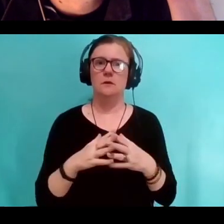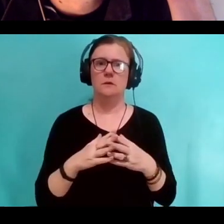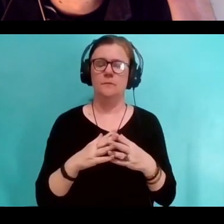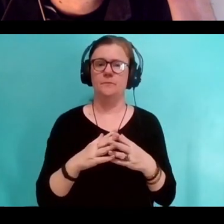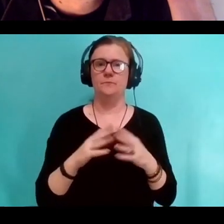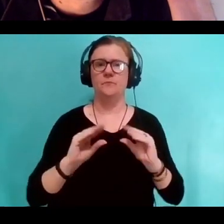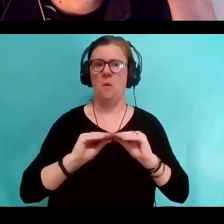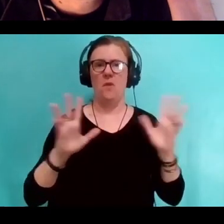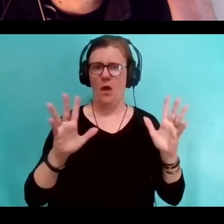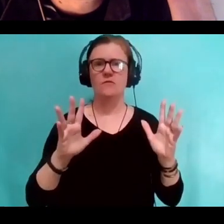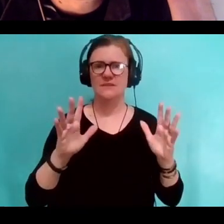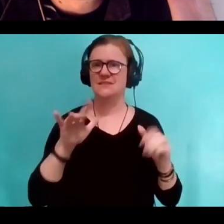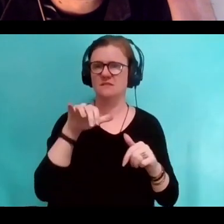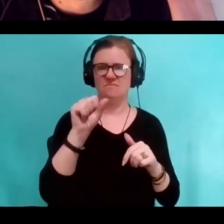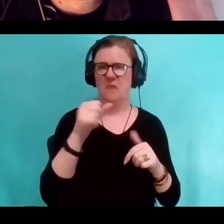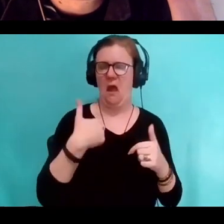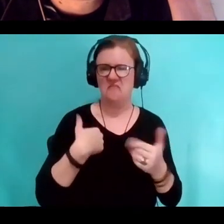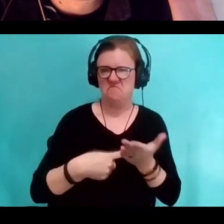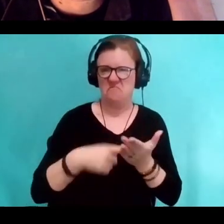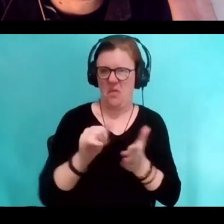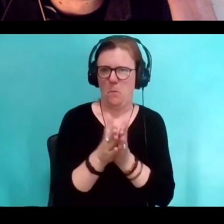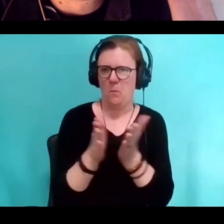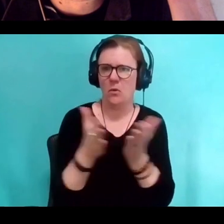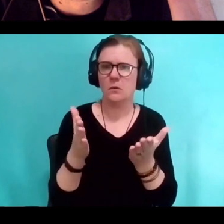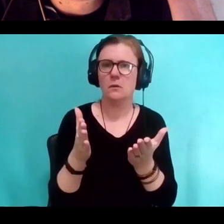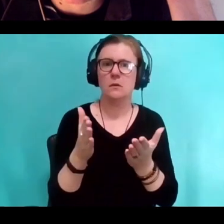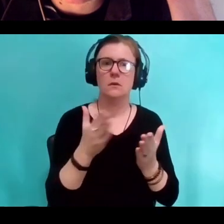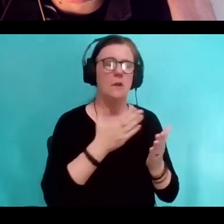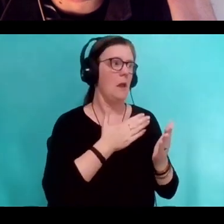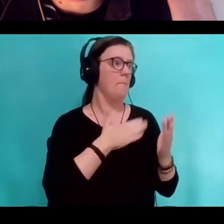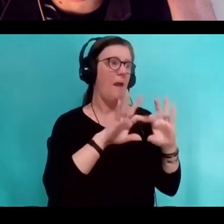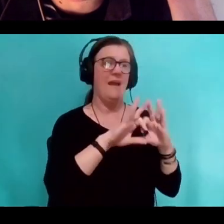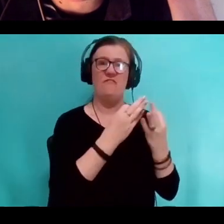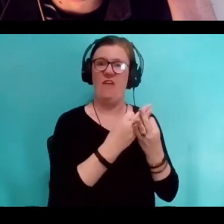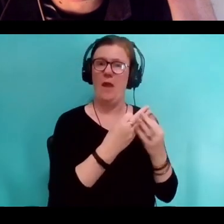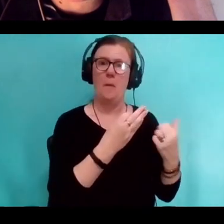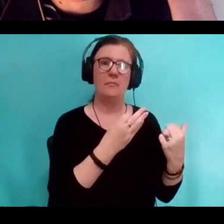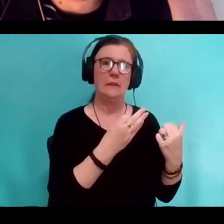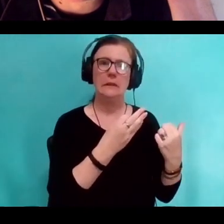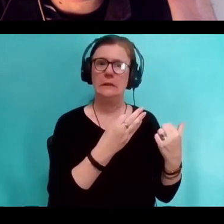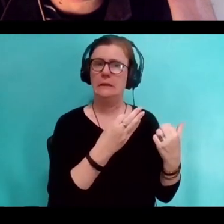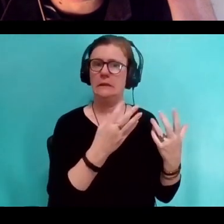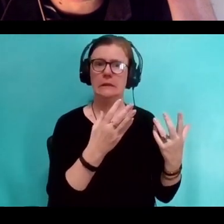in my family in the books. But it's not that my family was some kind of, some come perfection,